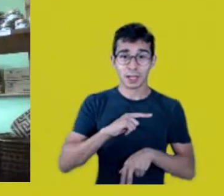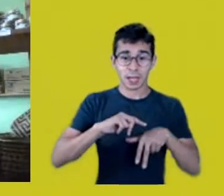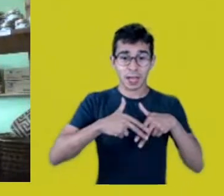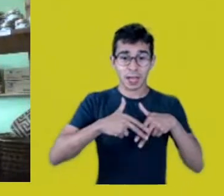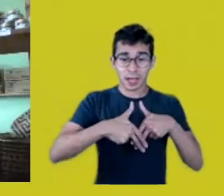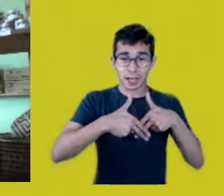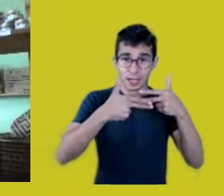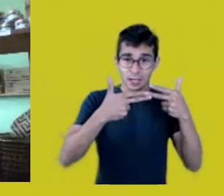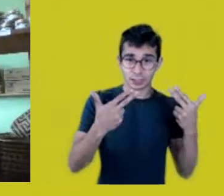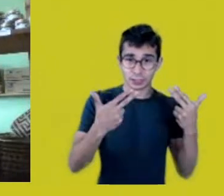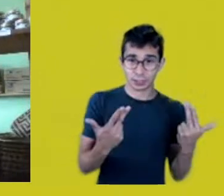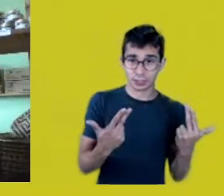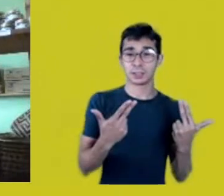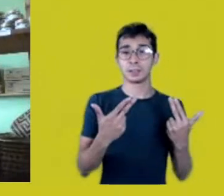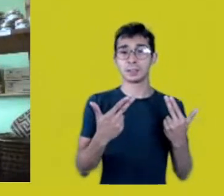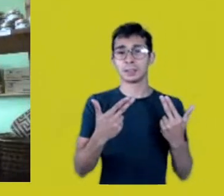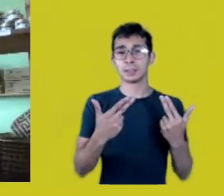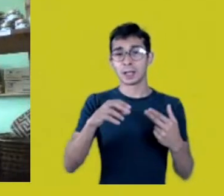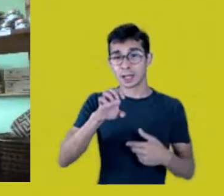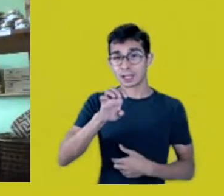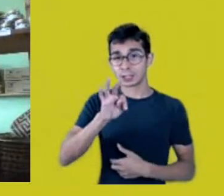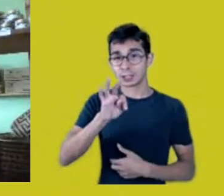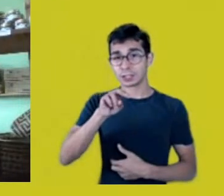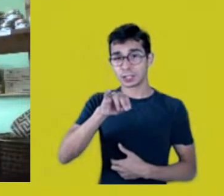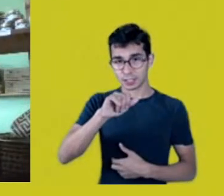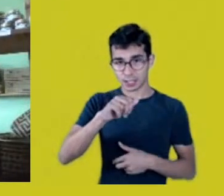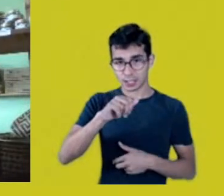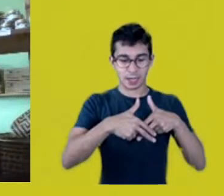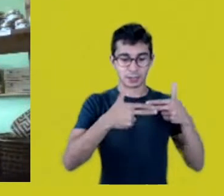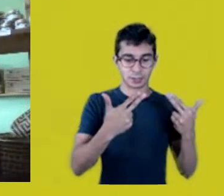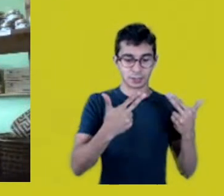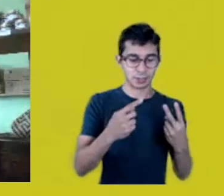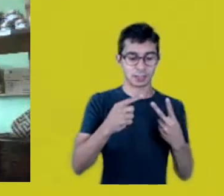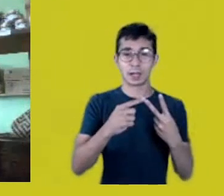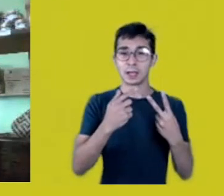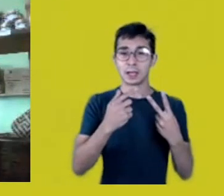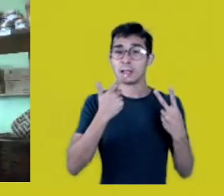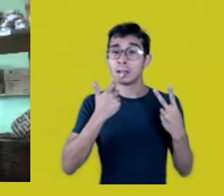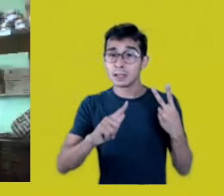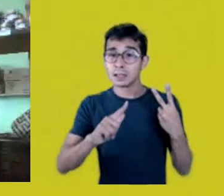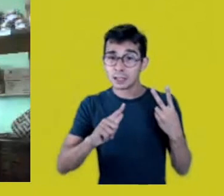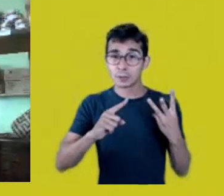and with multiple biomes, too, meaning, territorial conditions